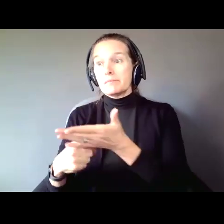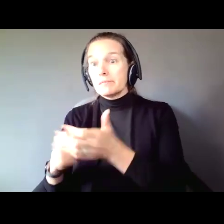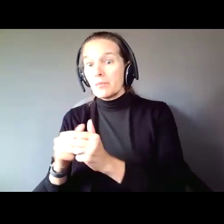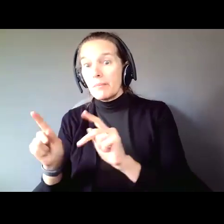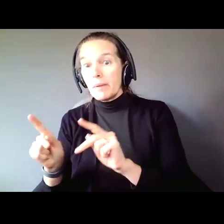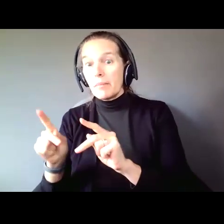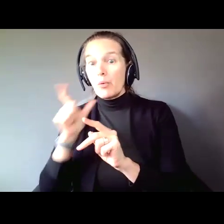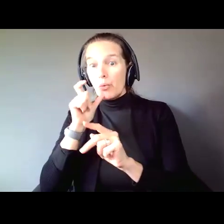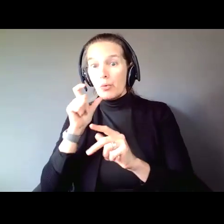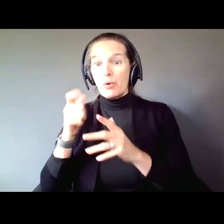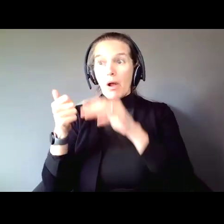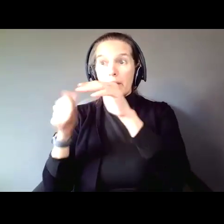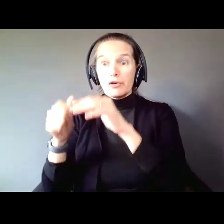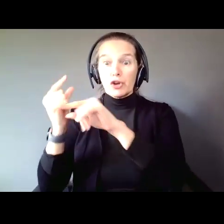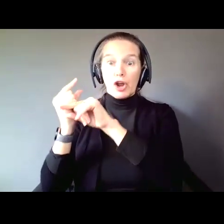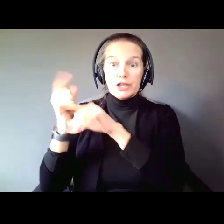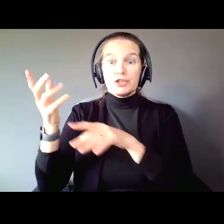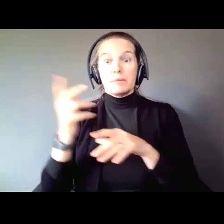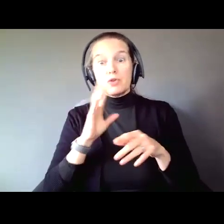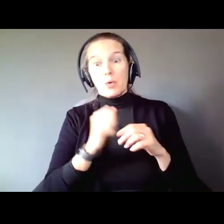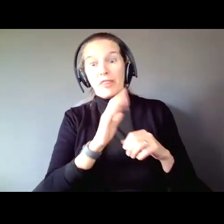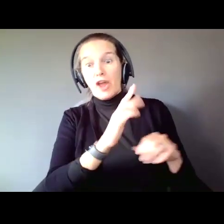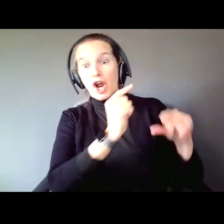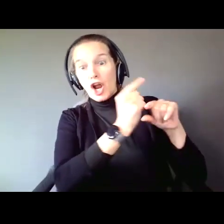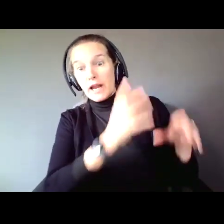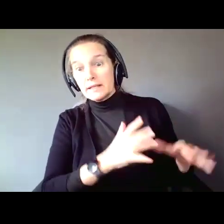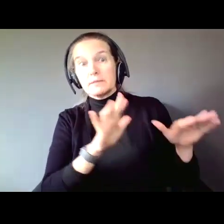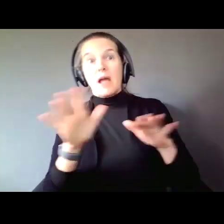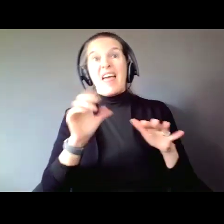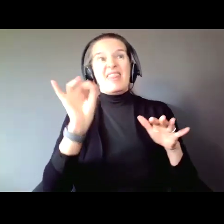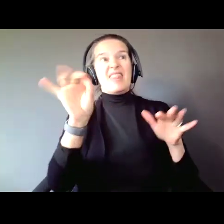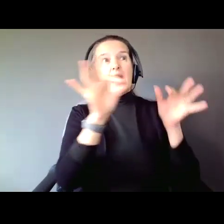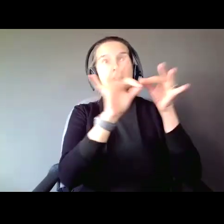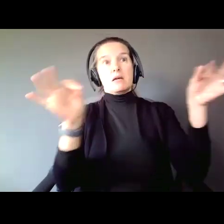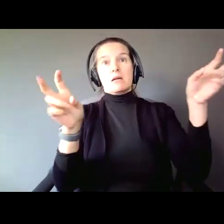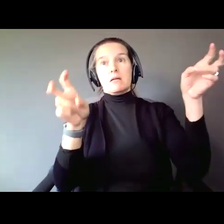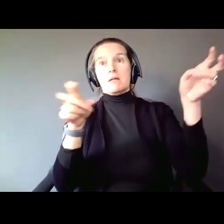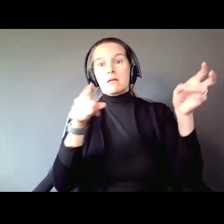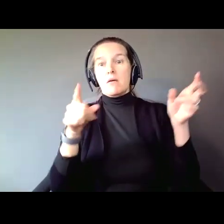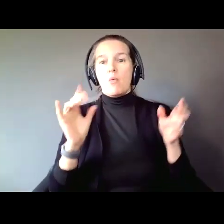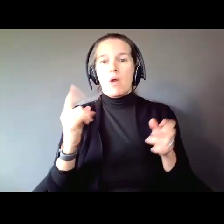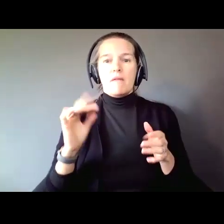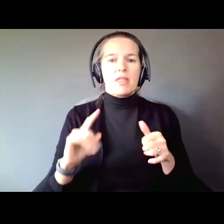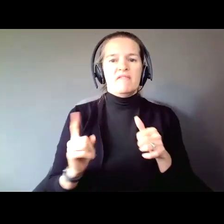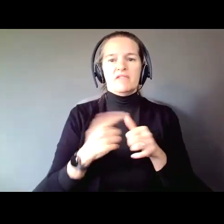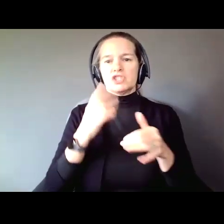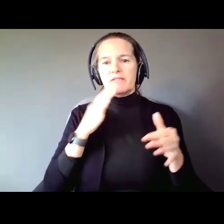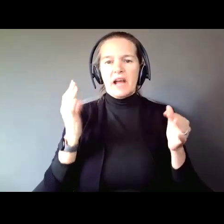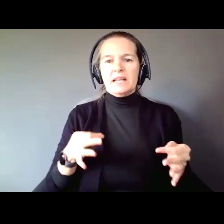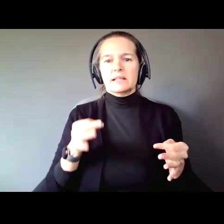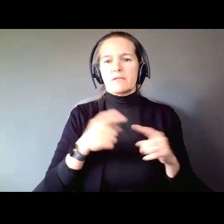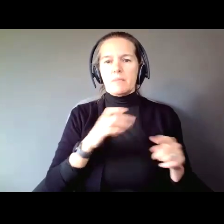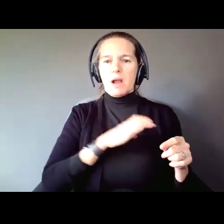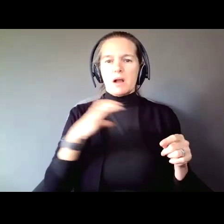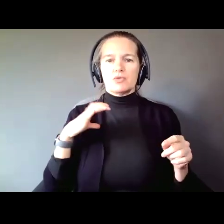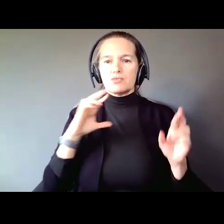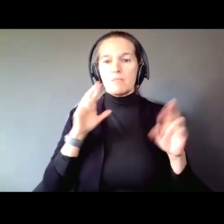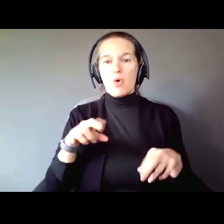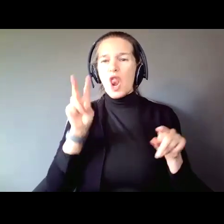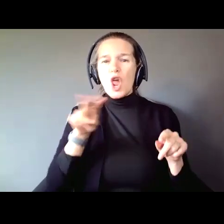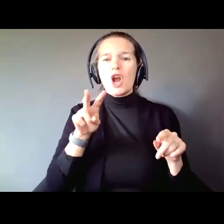looked at guardianship statutes and what you're looking at on your screen is one of the first findings from the Congressional report. Take a look at it with me. Look at the bold words.